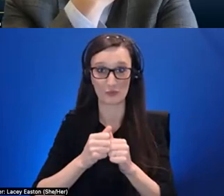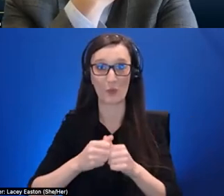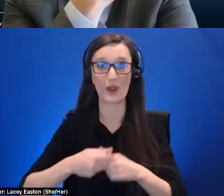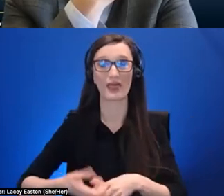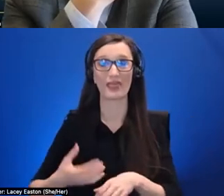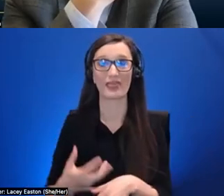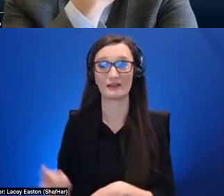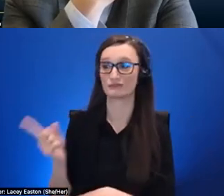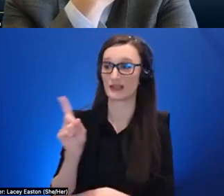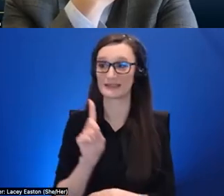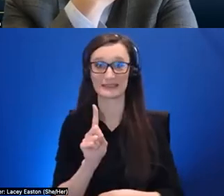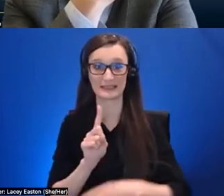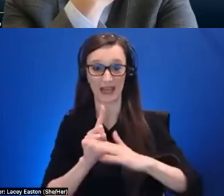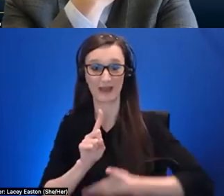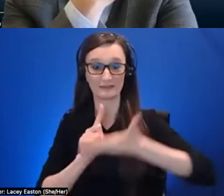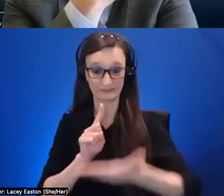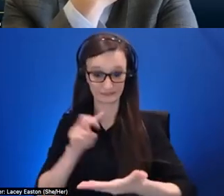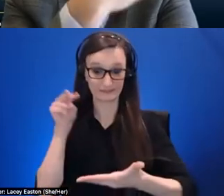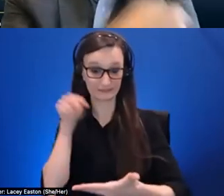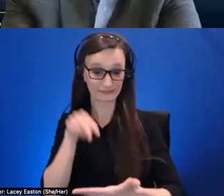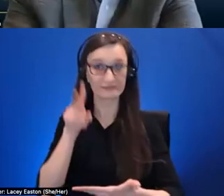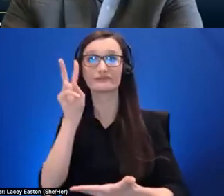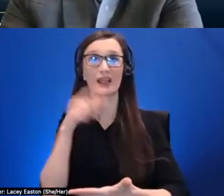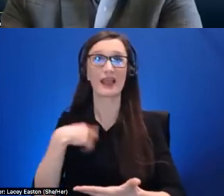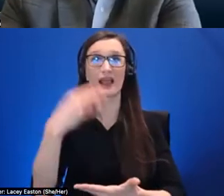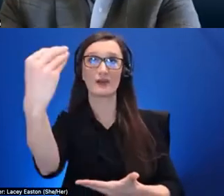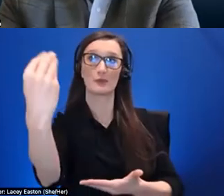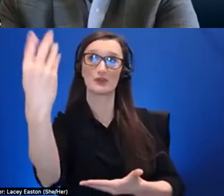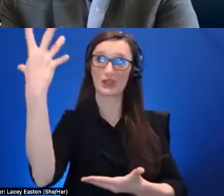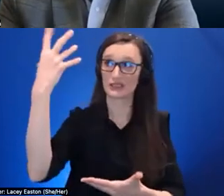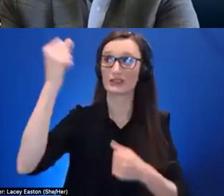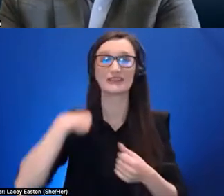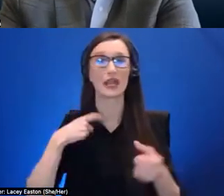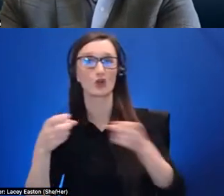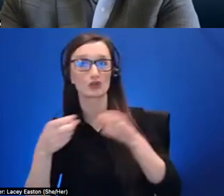and connecting to a projector and all this and this is all very tedious and xr on top of